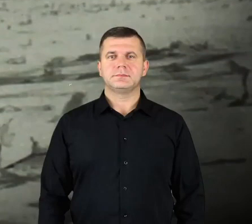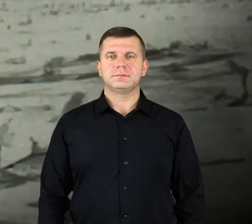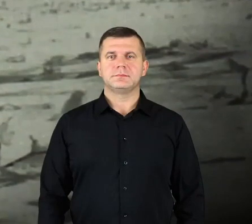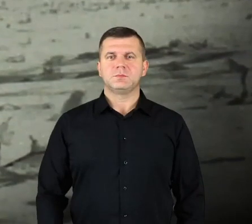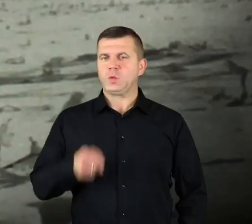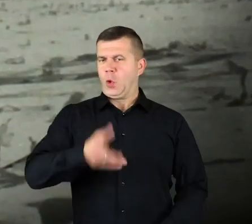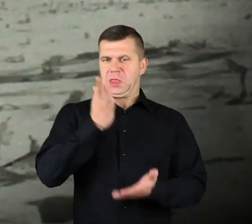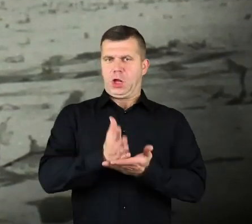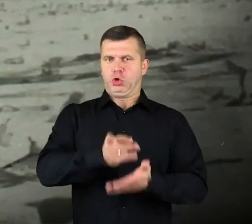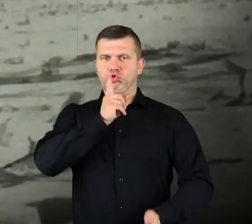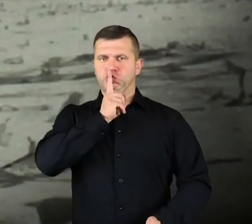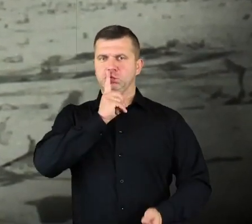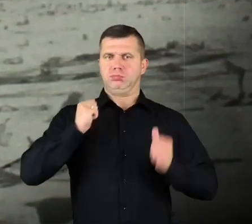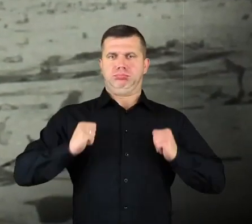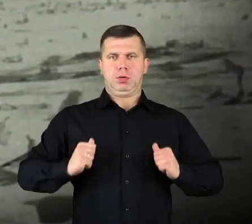Just peace and quiet here…